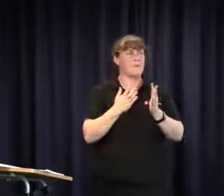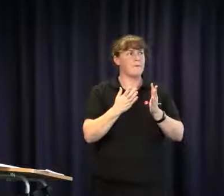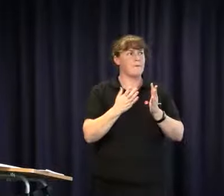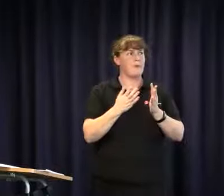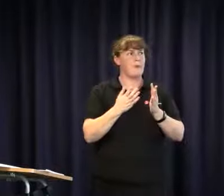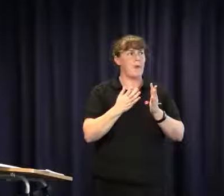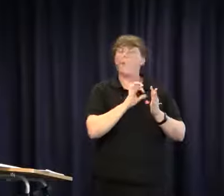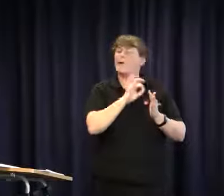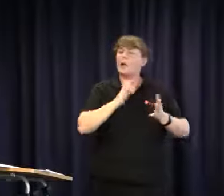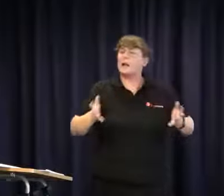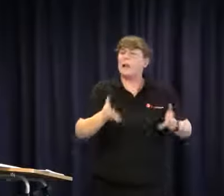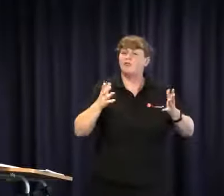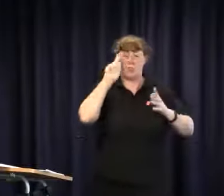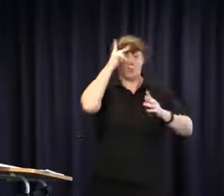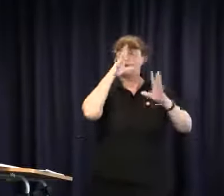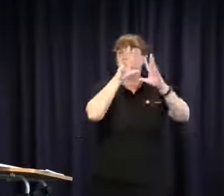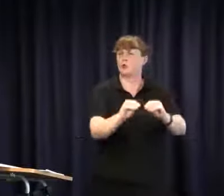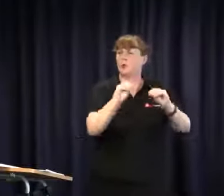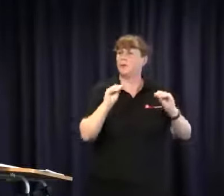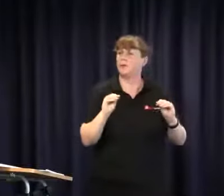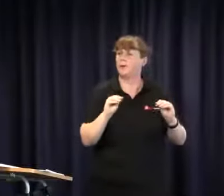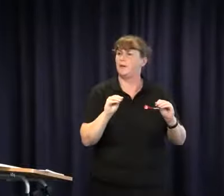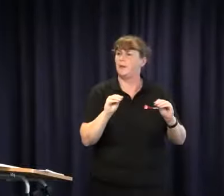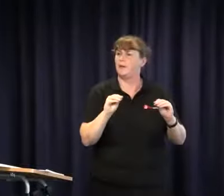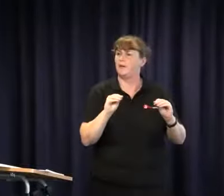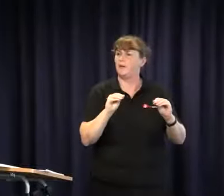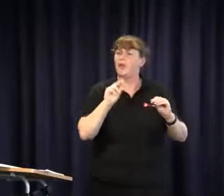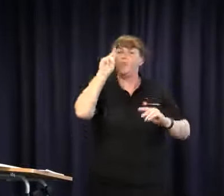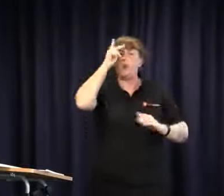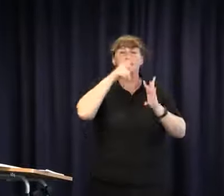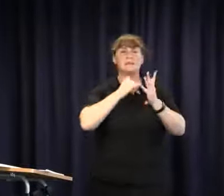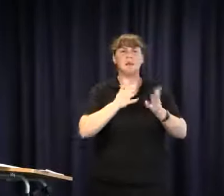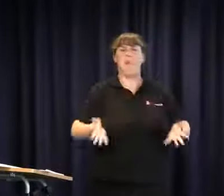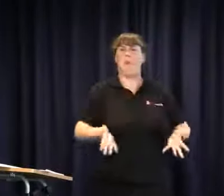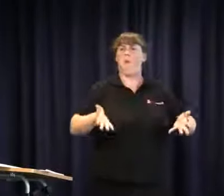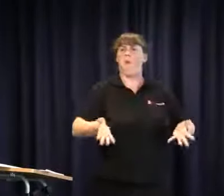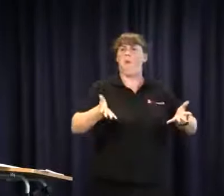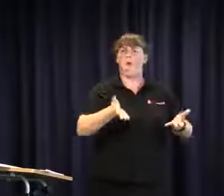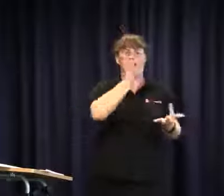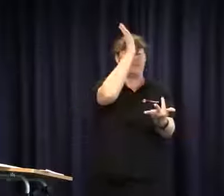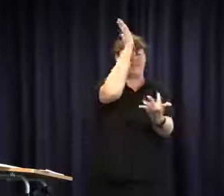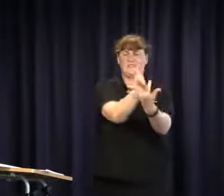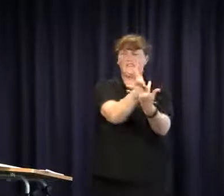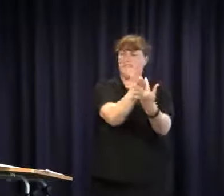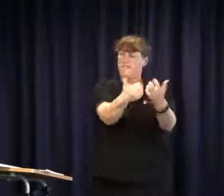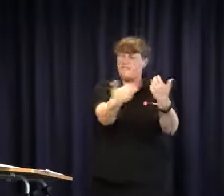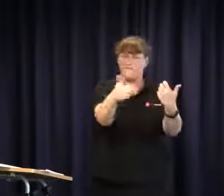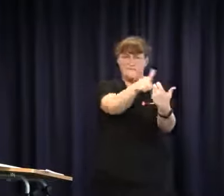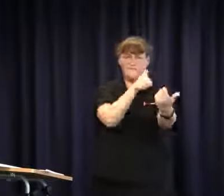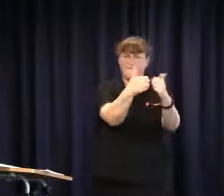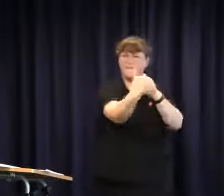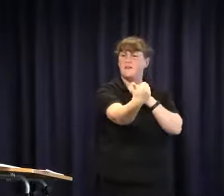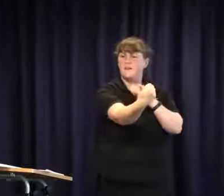don't think the politics that do exist are going to stop or have stopped. We really see